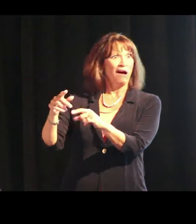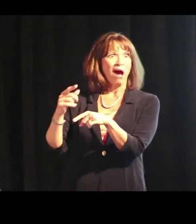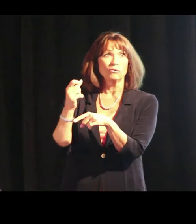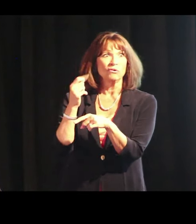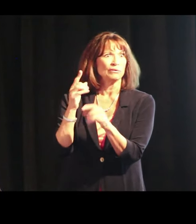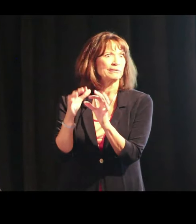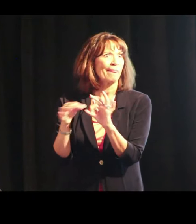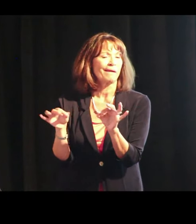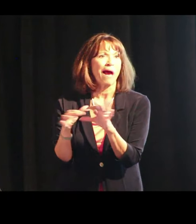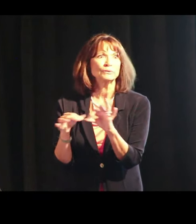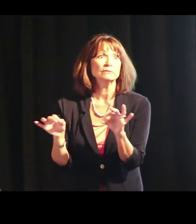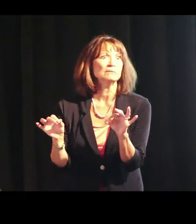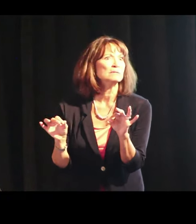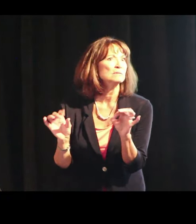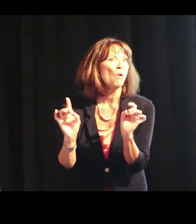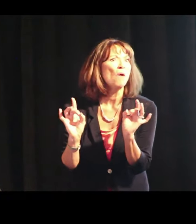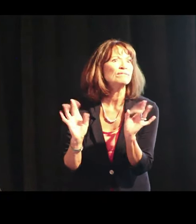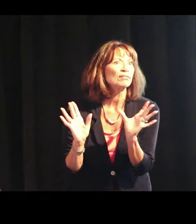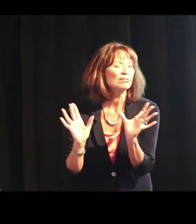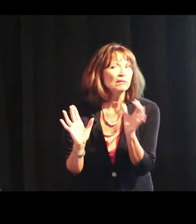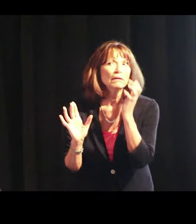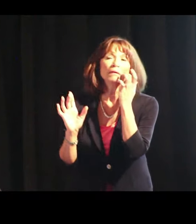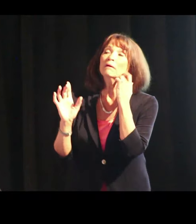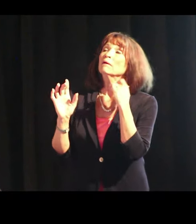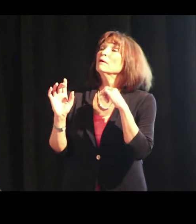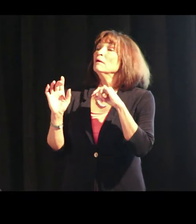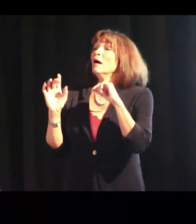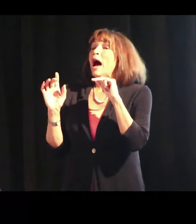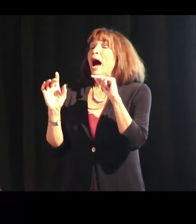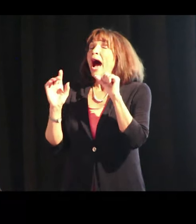I couldn't understand the captions, they were awful.